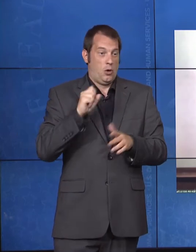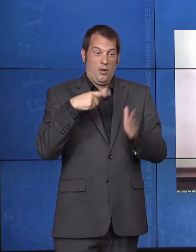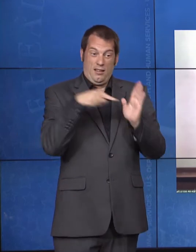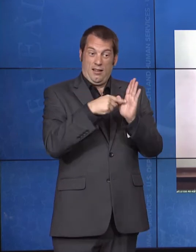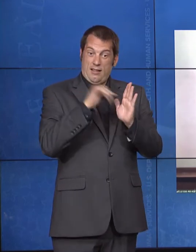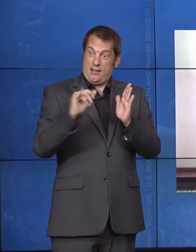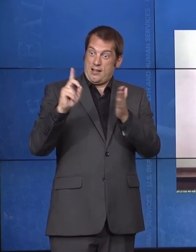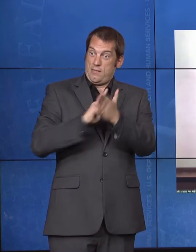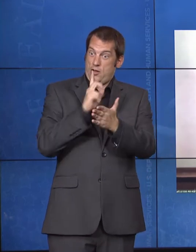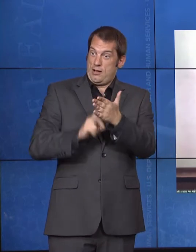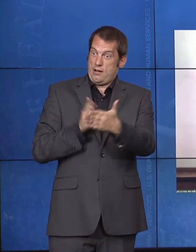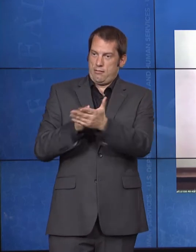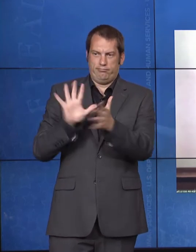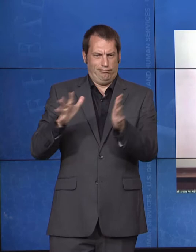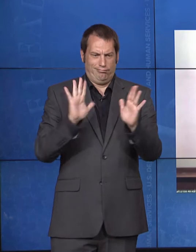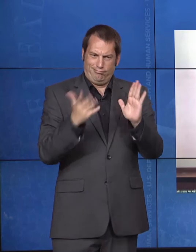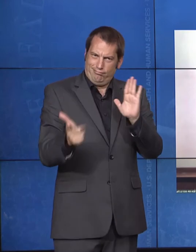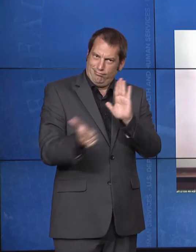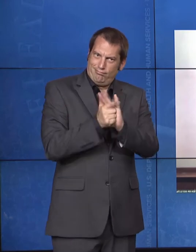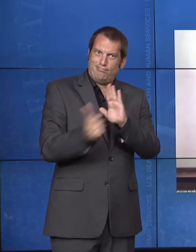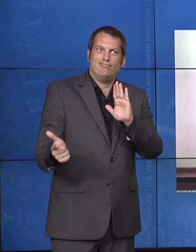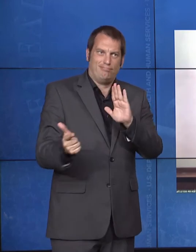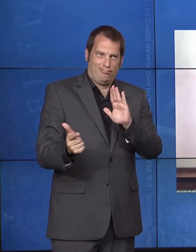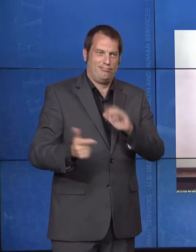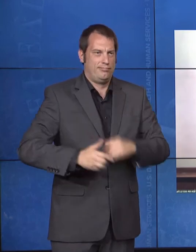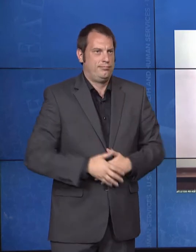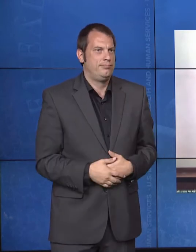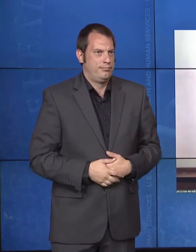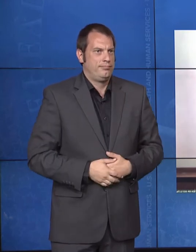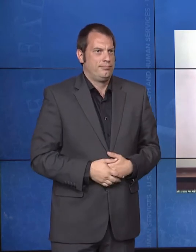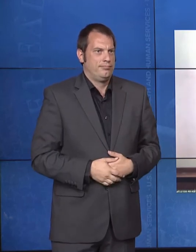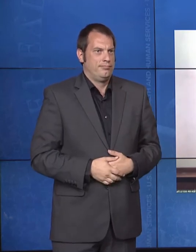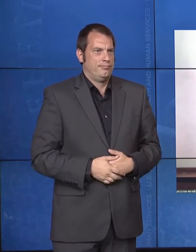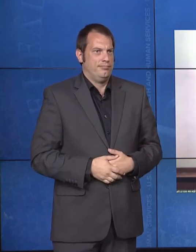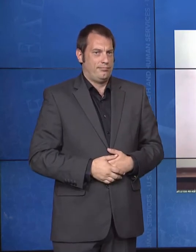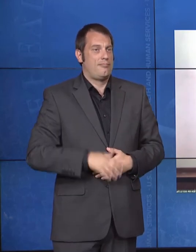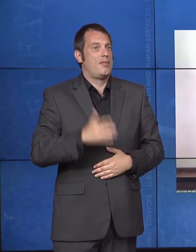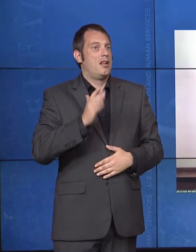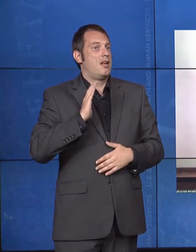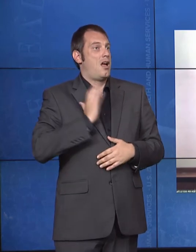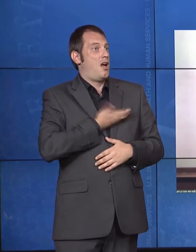In our nation's response to COVID-19, we also acted swiftly to ensure that no individual